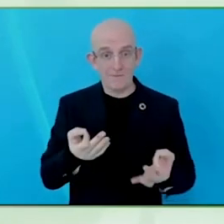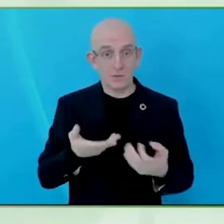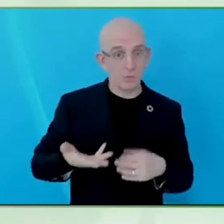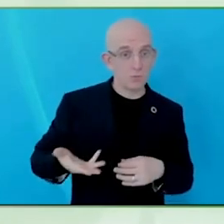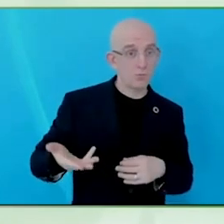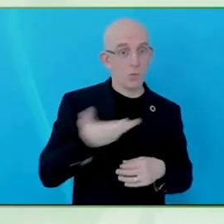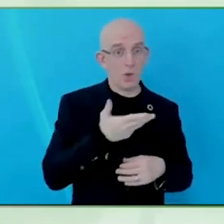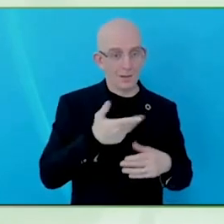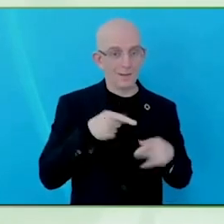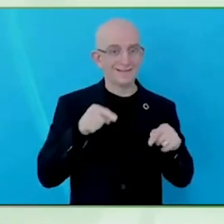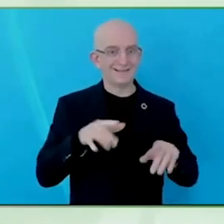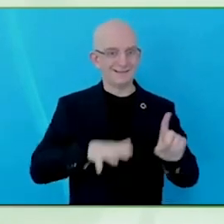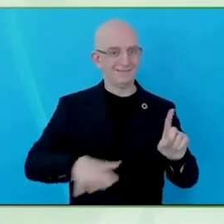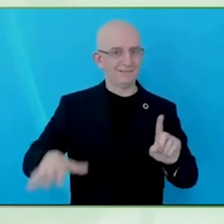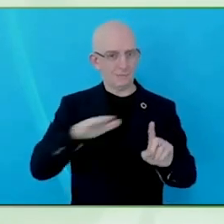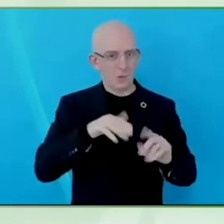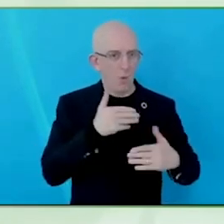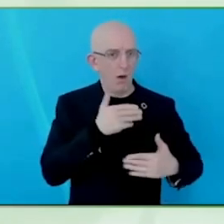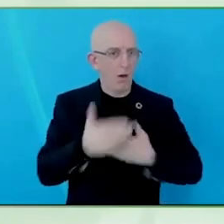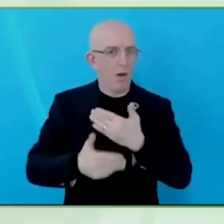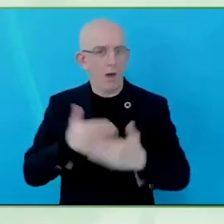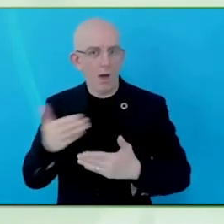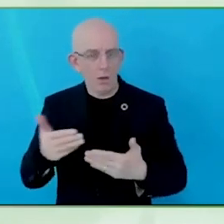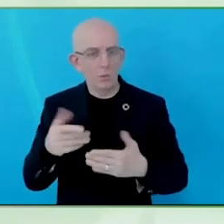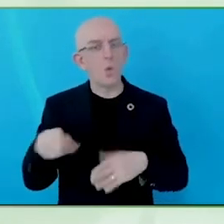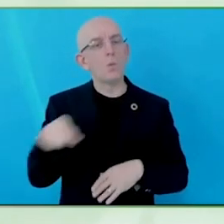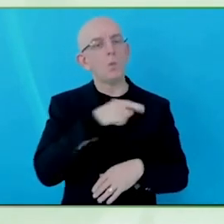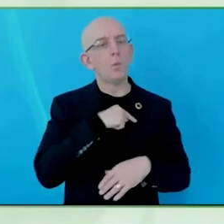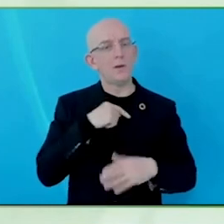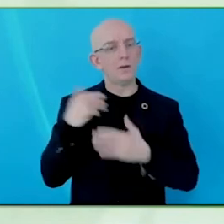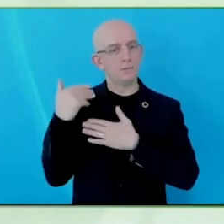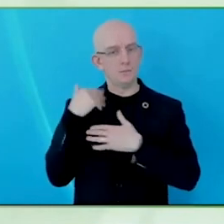benefit the community, this global community, for people to access.